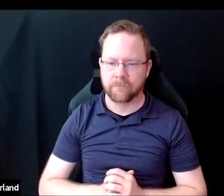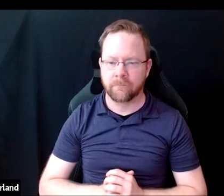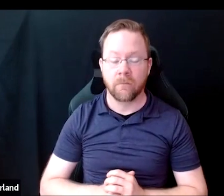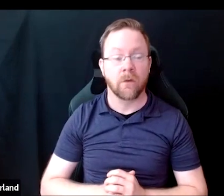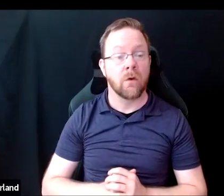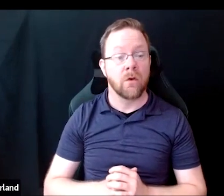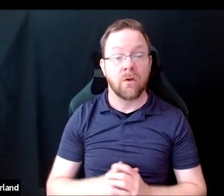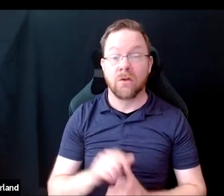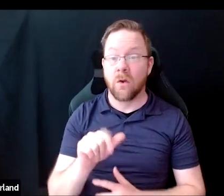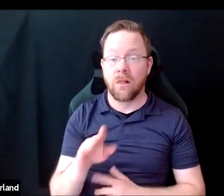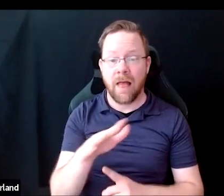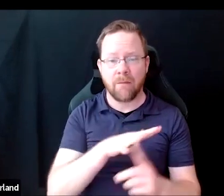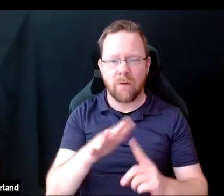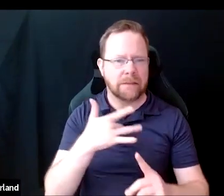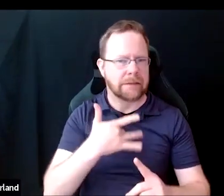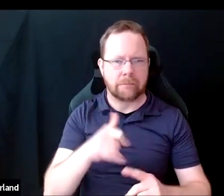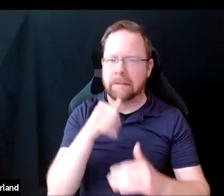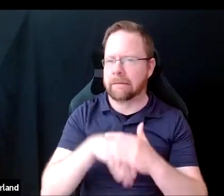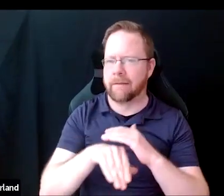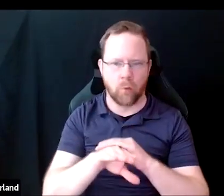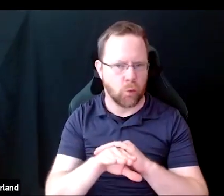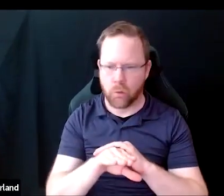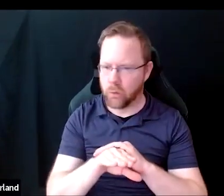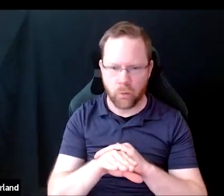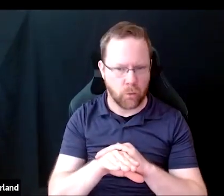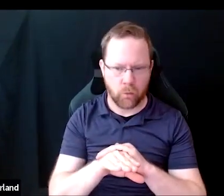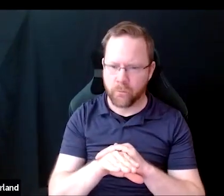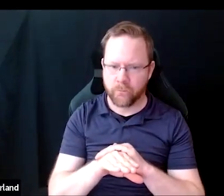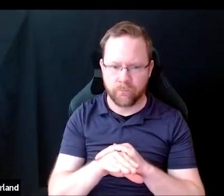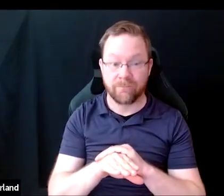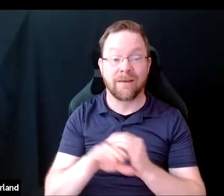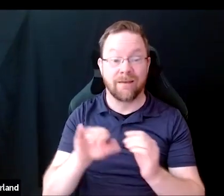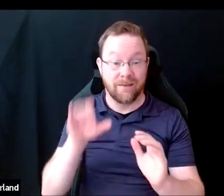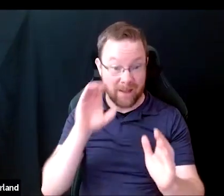are not very accessible. This photo is from a lab at my current university.